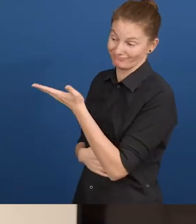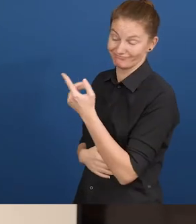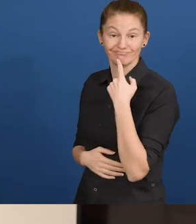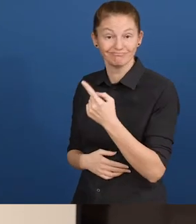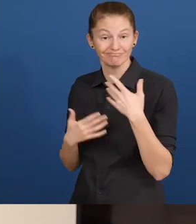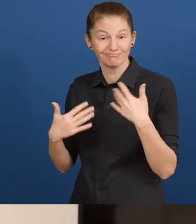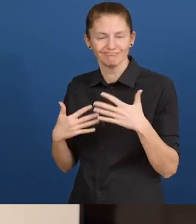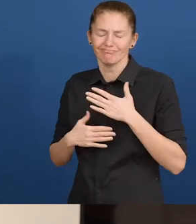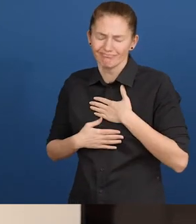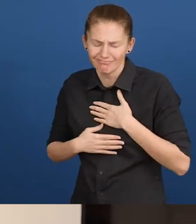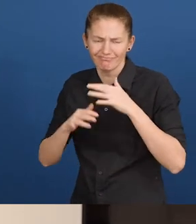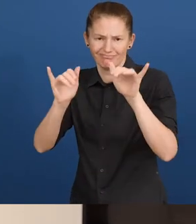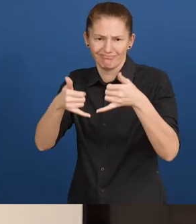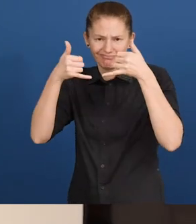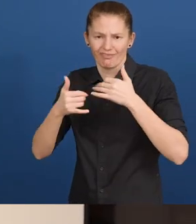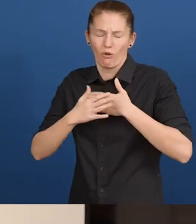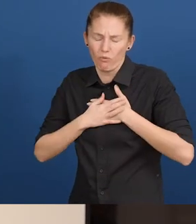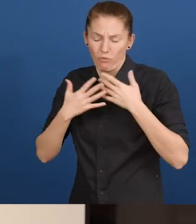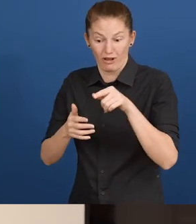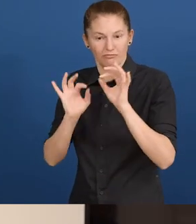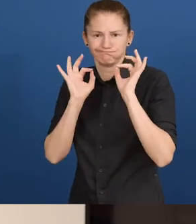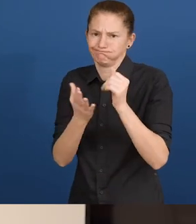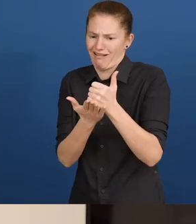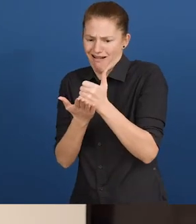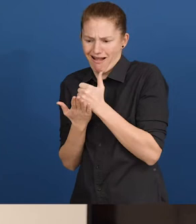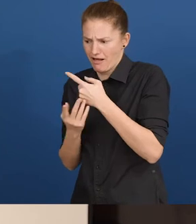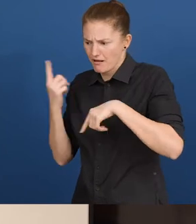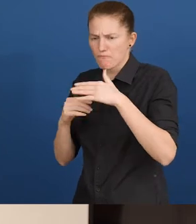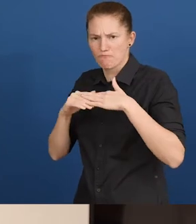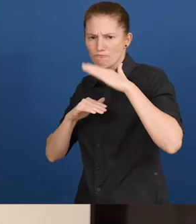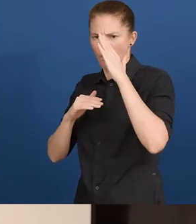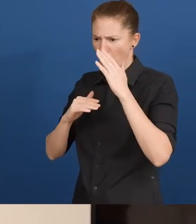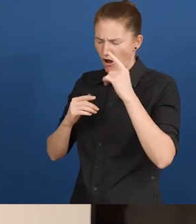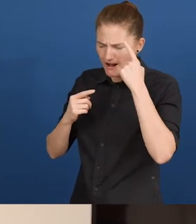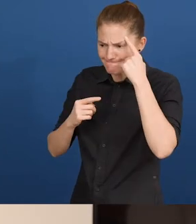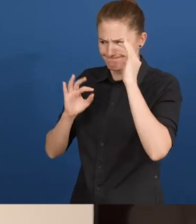because it will help munevo to create awareness about technology, that can enable people to